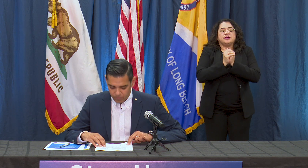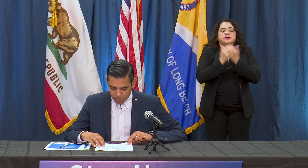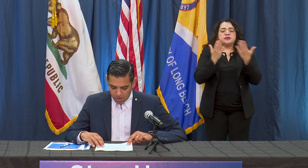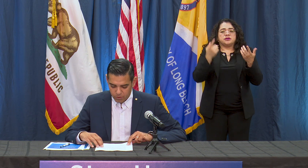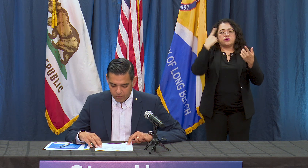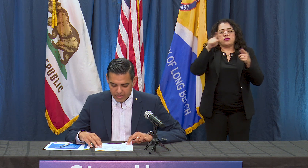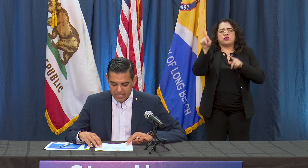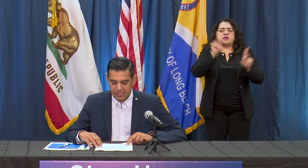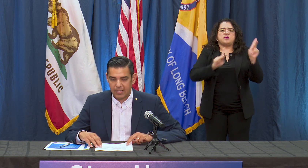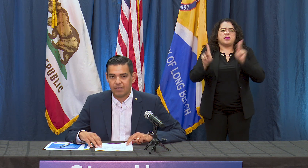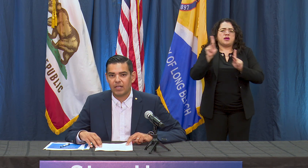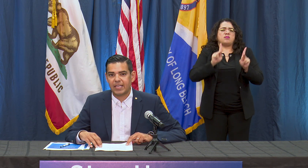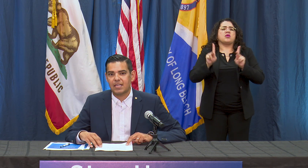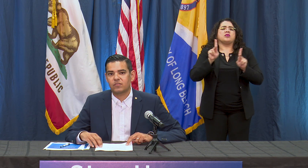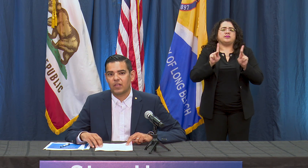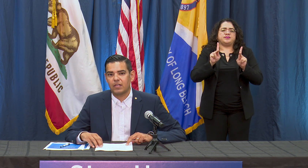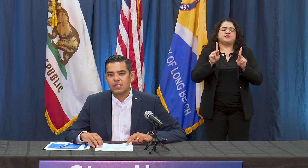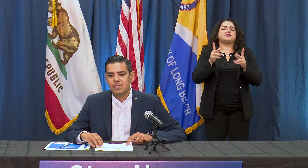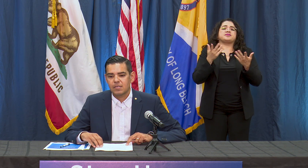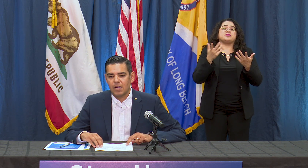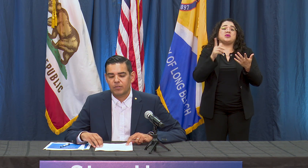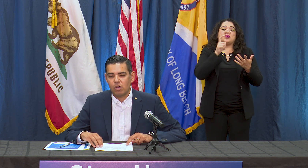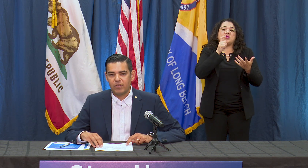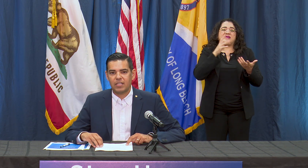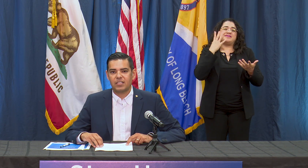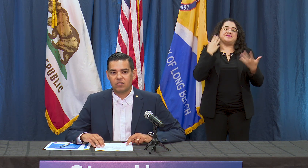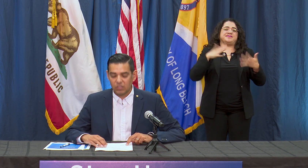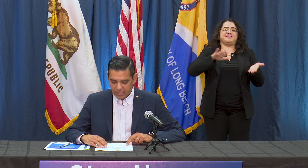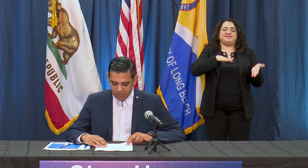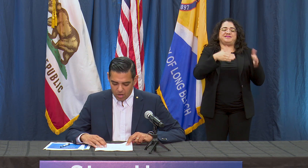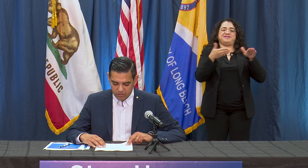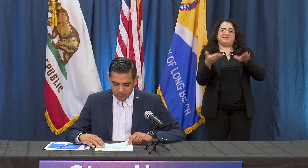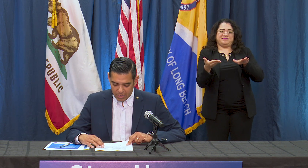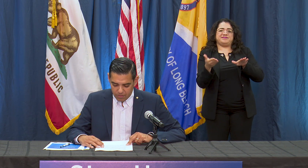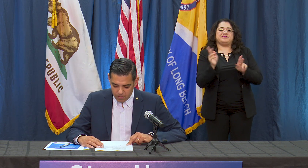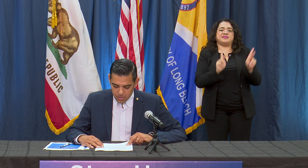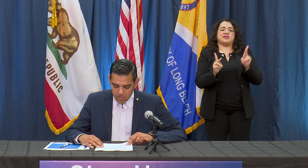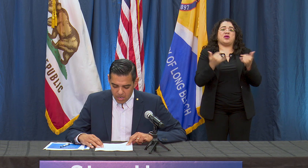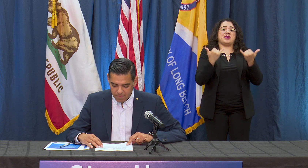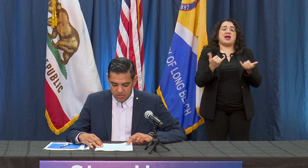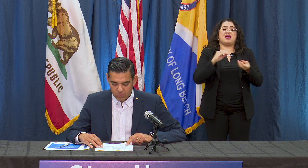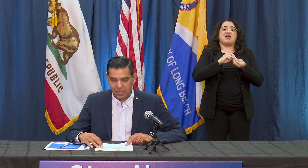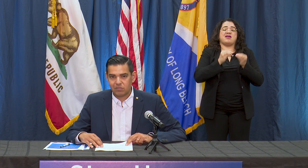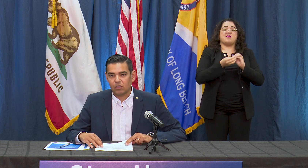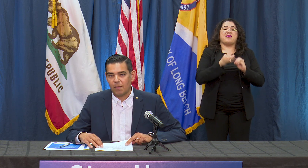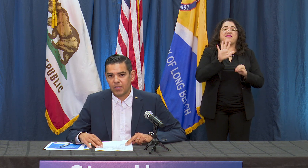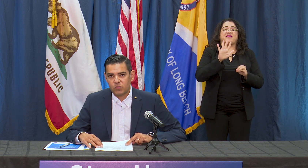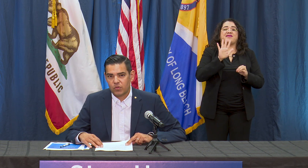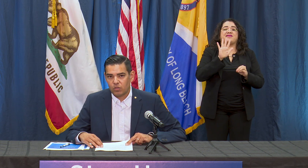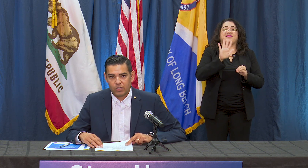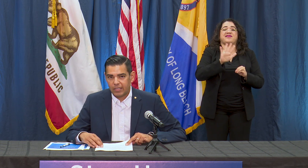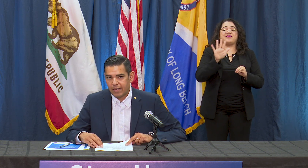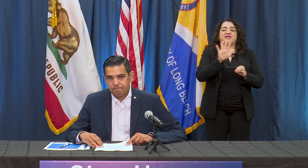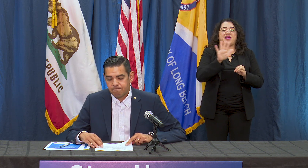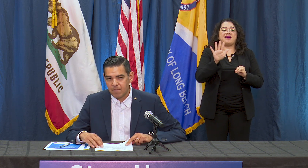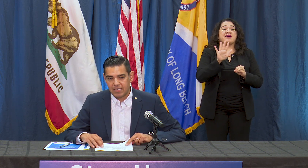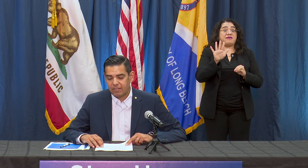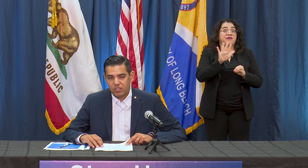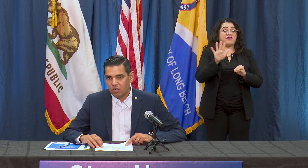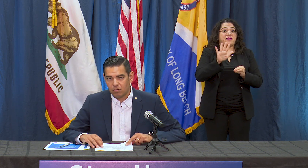COVID-19 and again COVID-19 is the leading of death as it relates to Long Beach whether you're looking at any given year